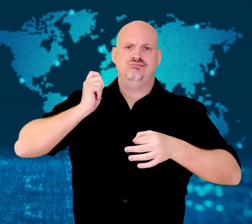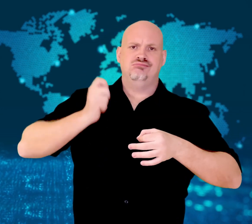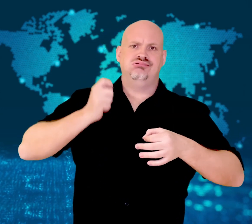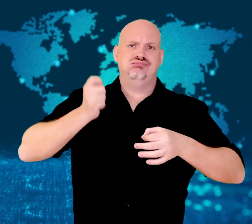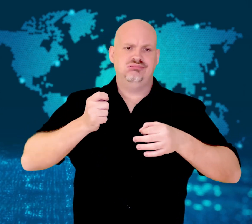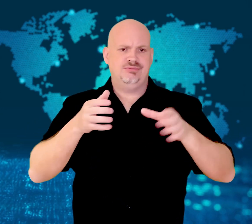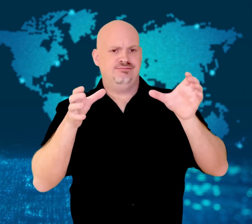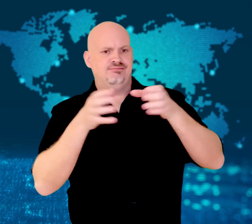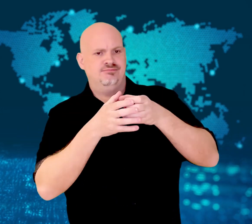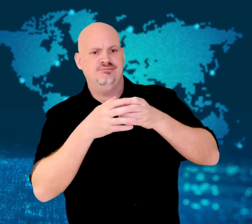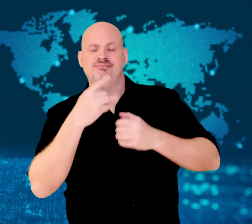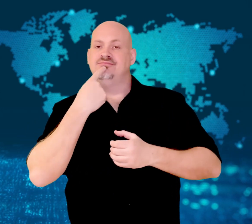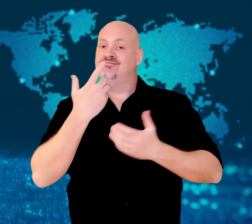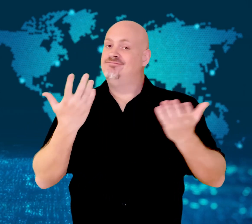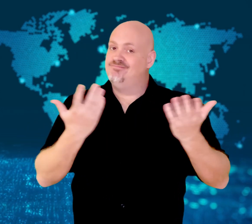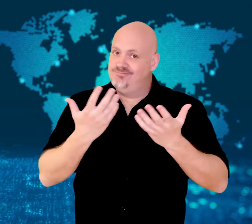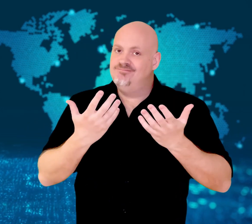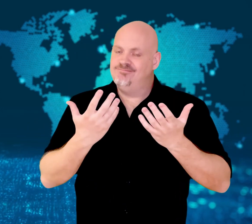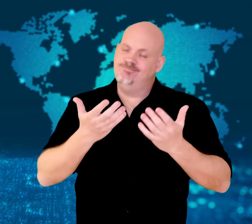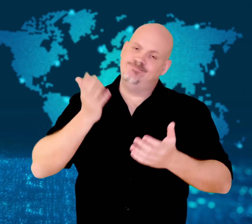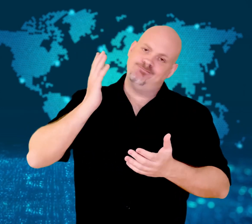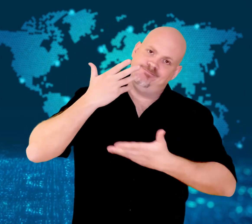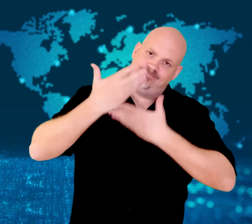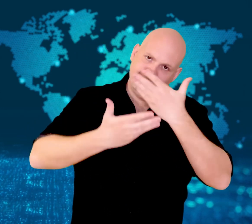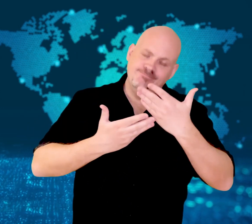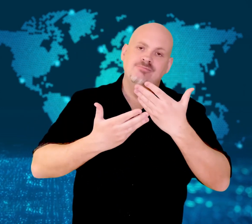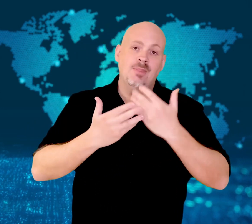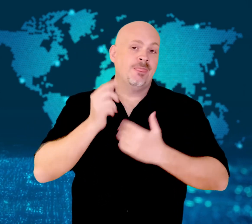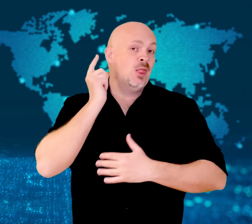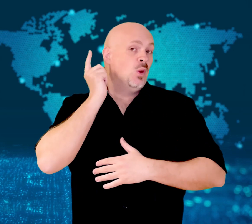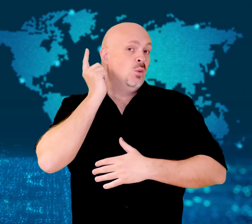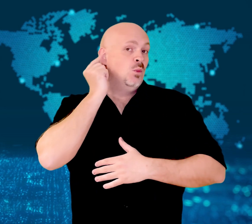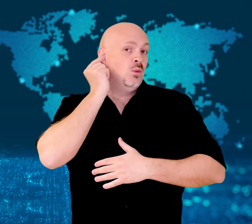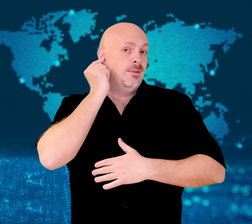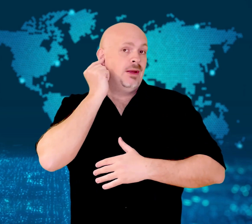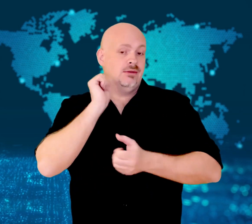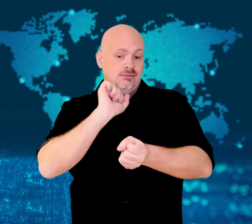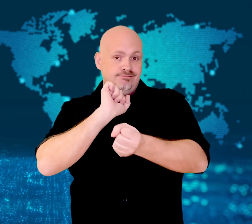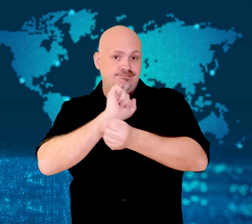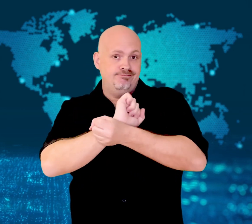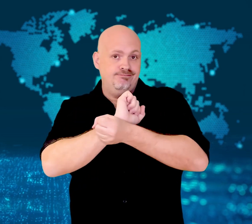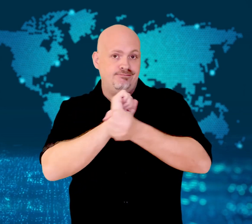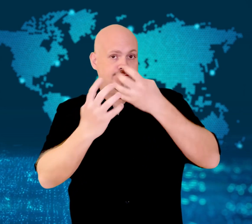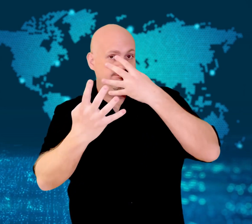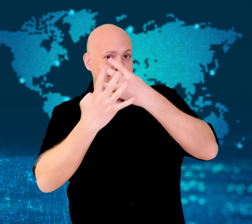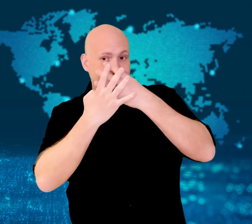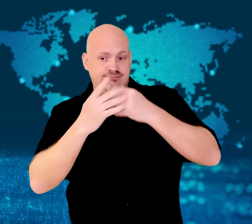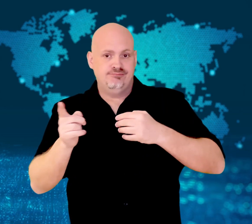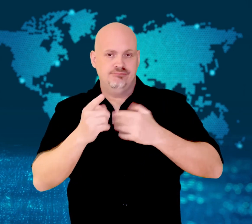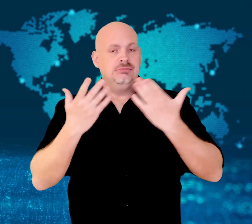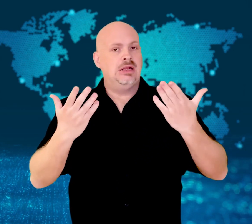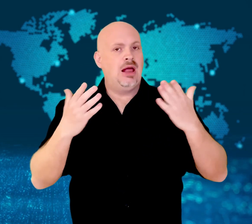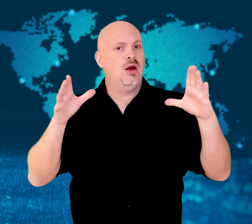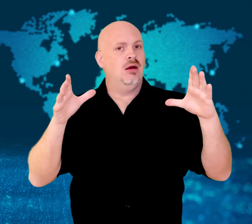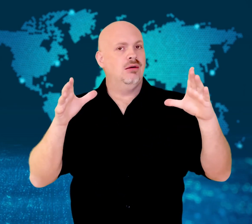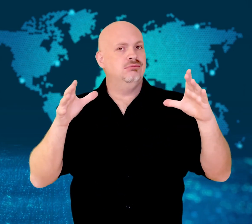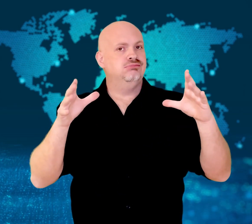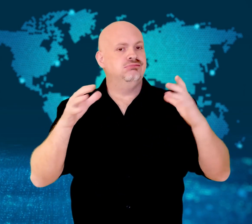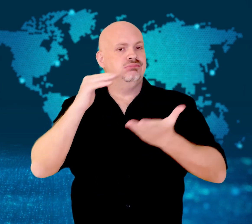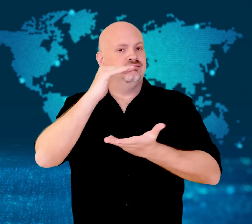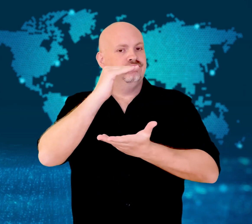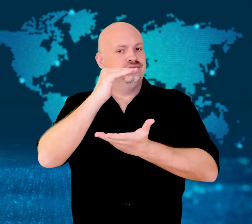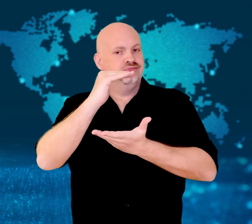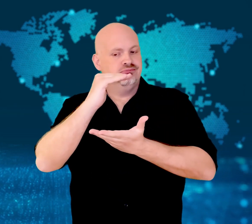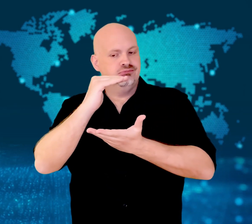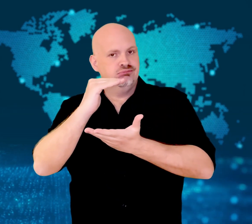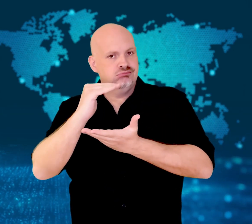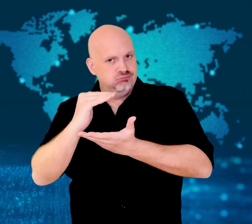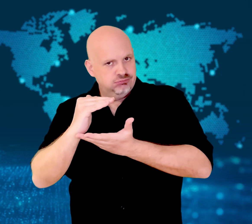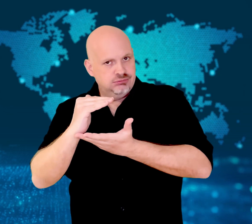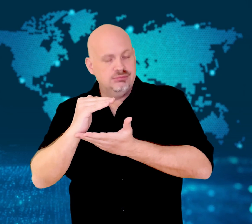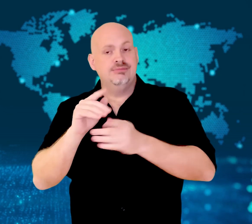been improvements for those who were pregnant.